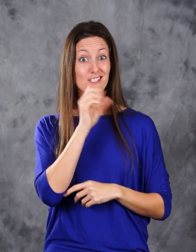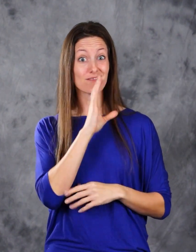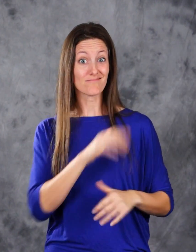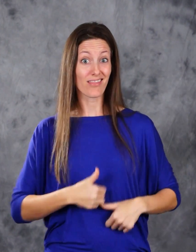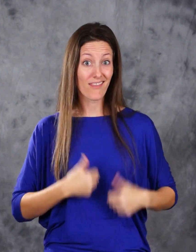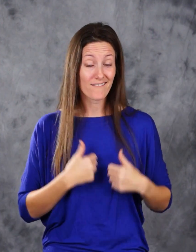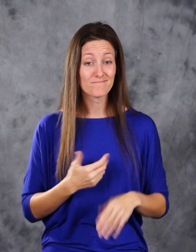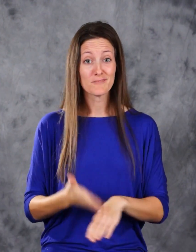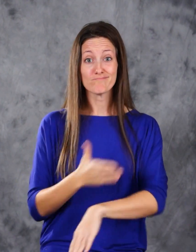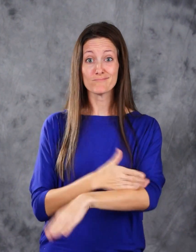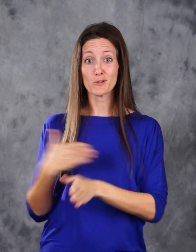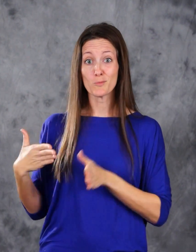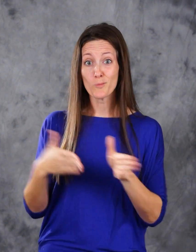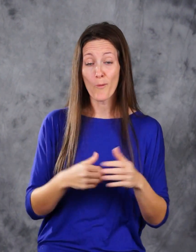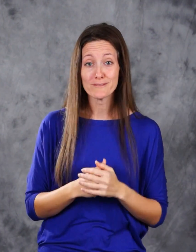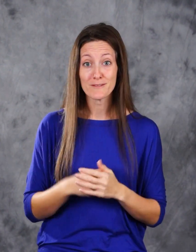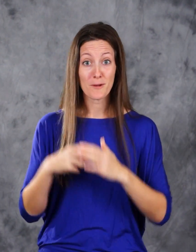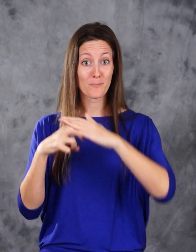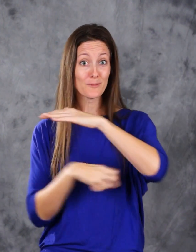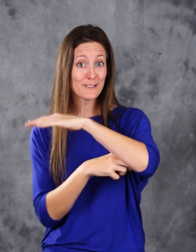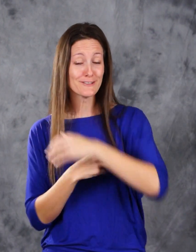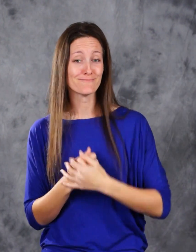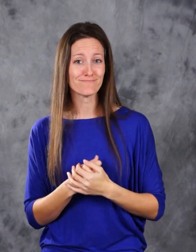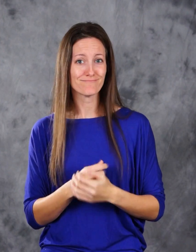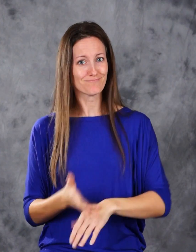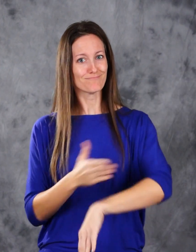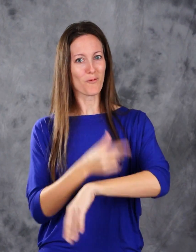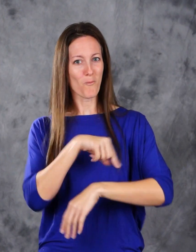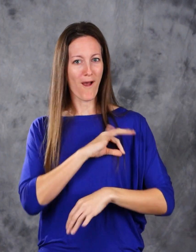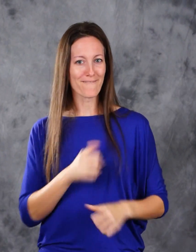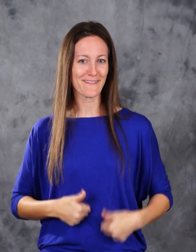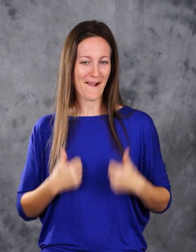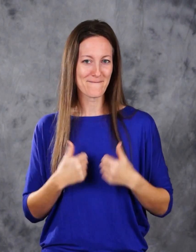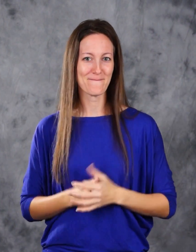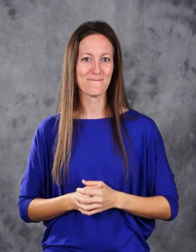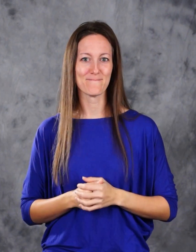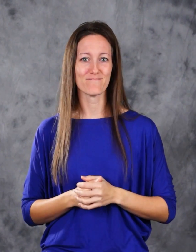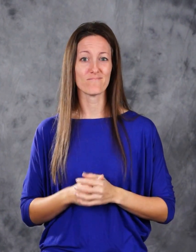better roads and bridges, better quality of life.